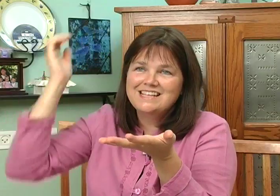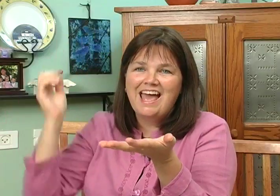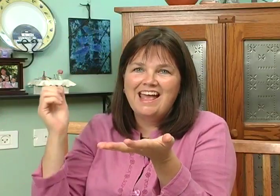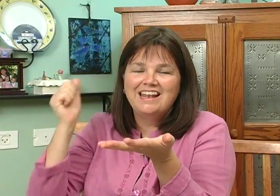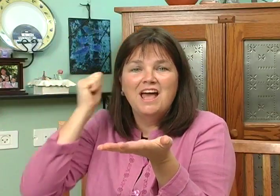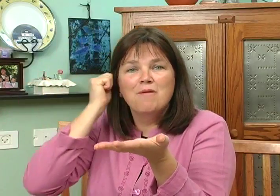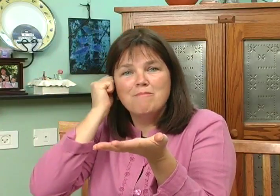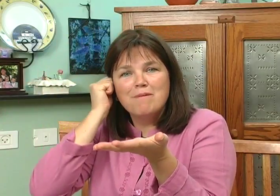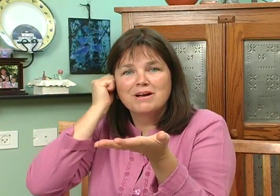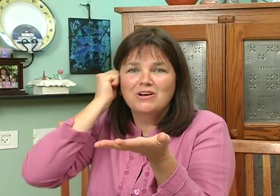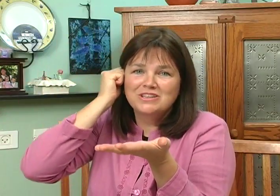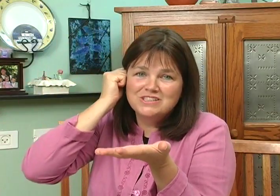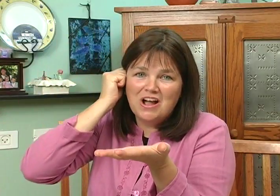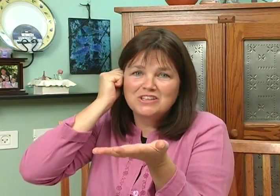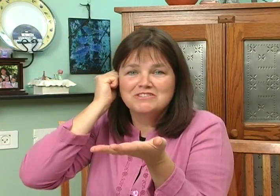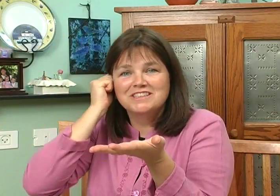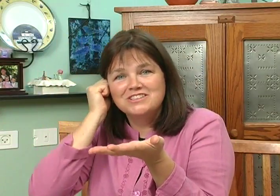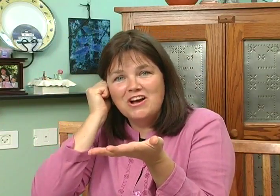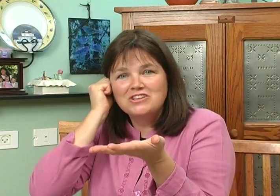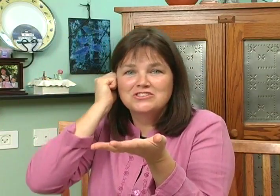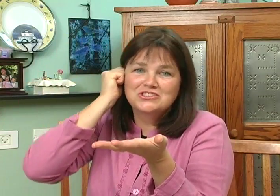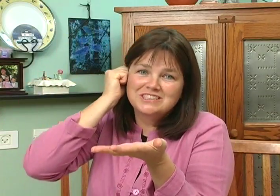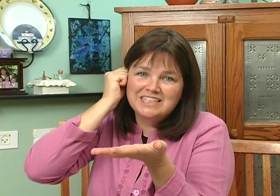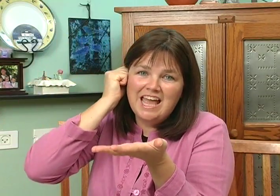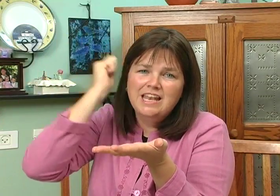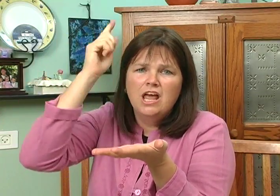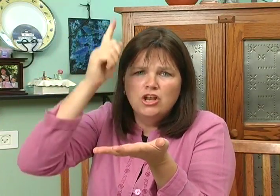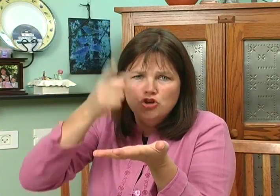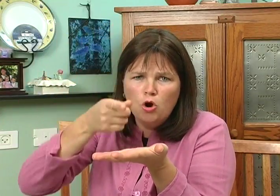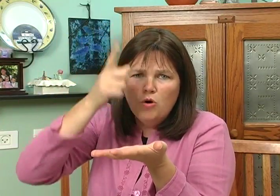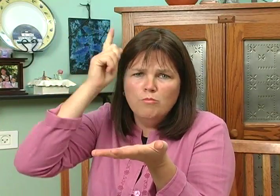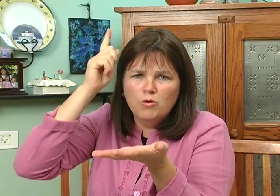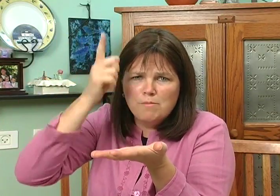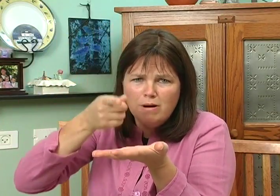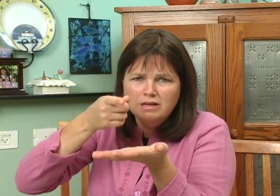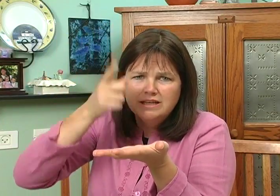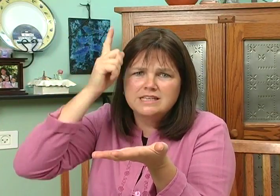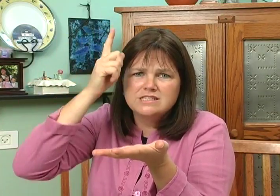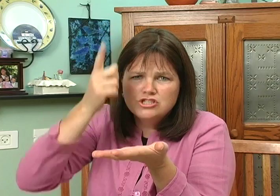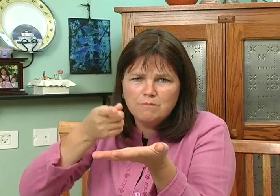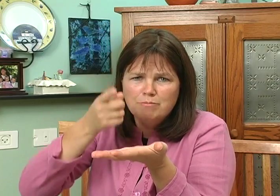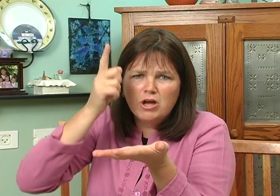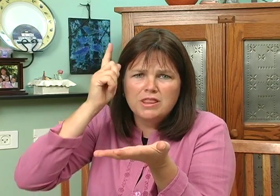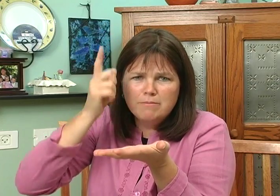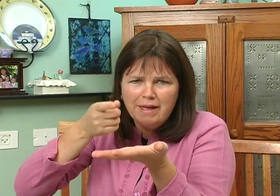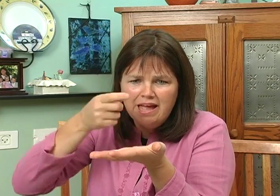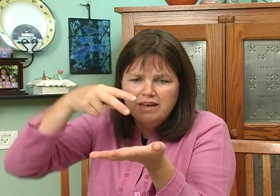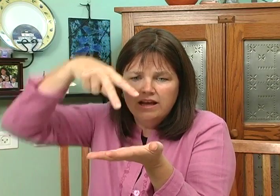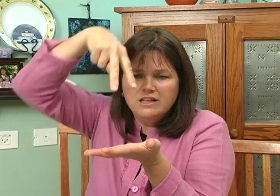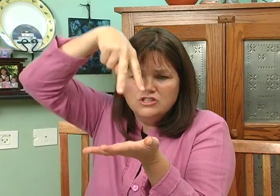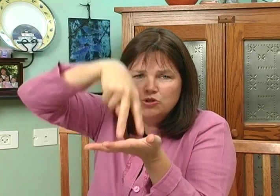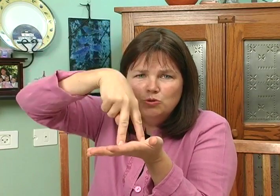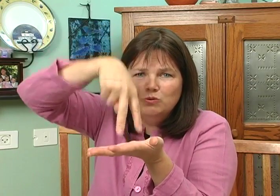head momma called the doctor and the doctor said no more monkeys jumping on the bed. Two